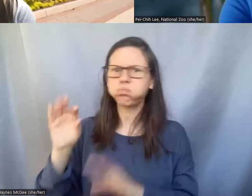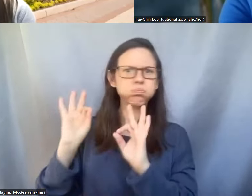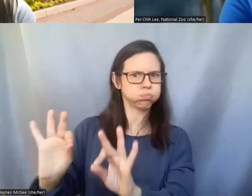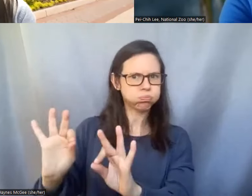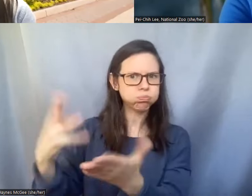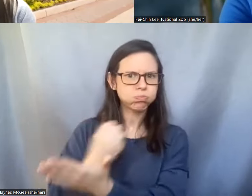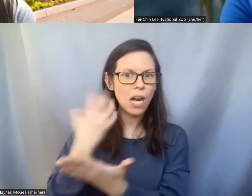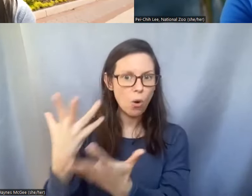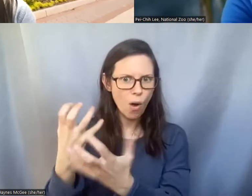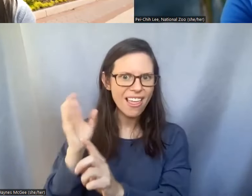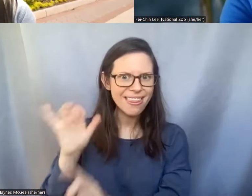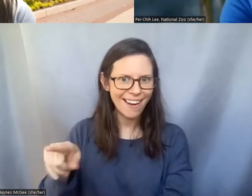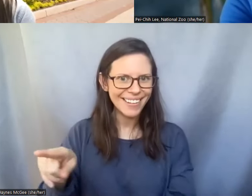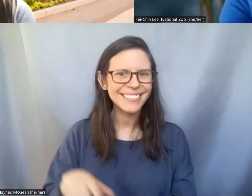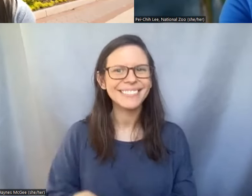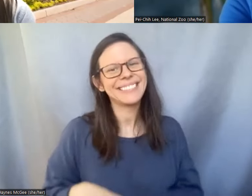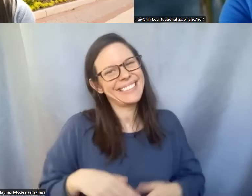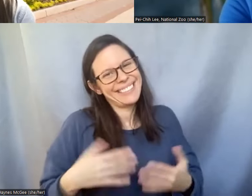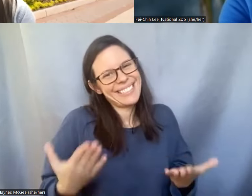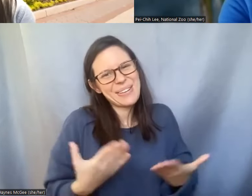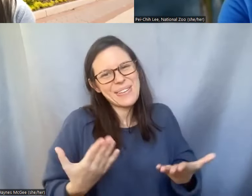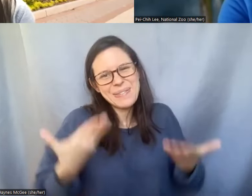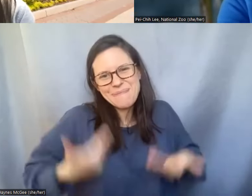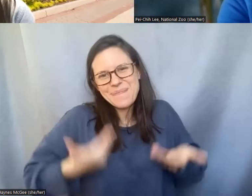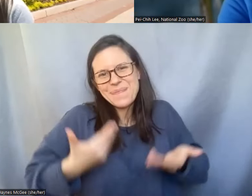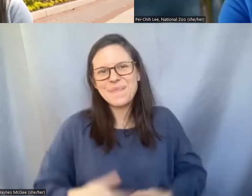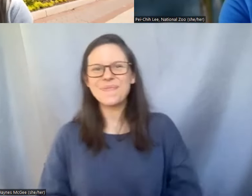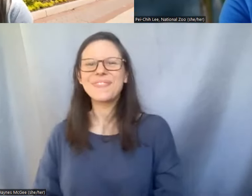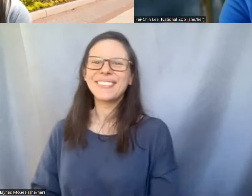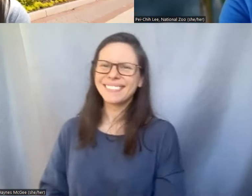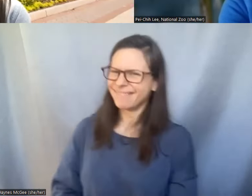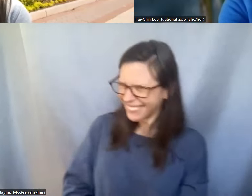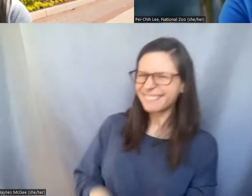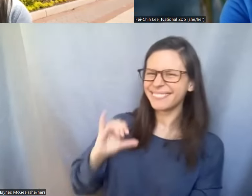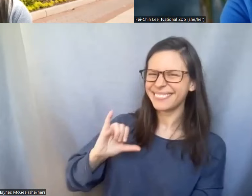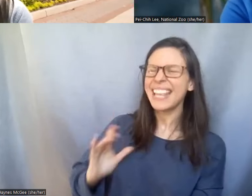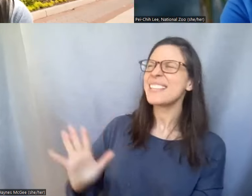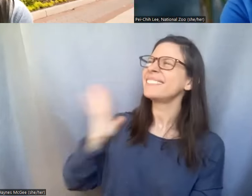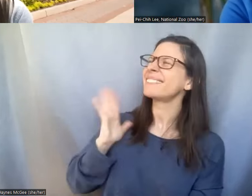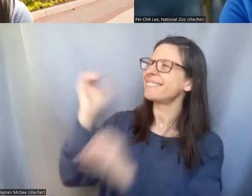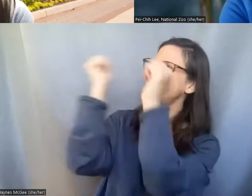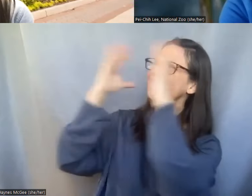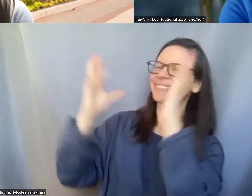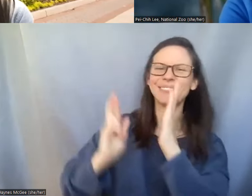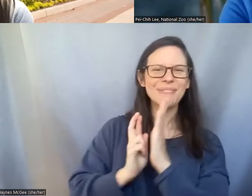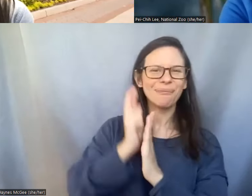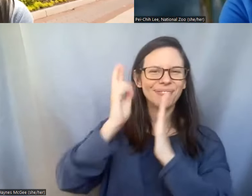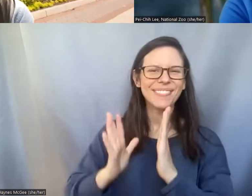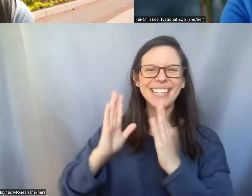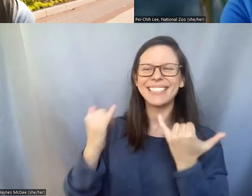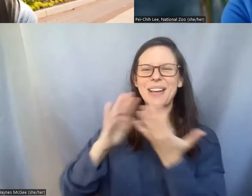Shellie: That's really cool, you went from Astronaut to a Reproductive Biologist in the zoo